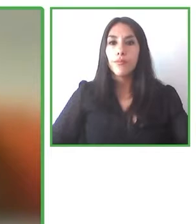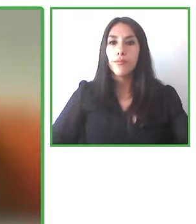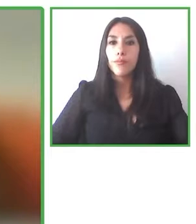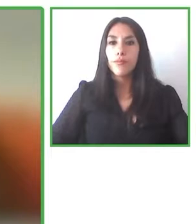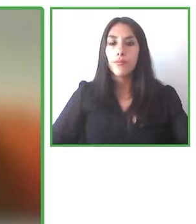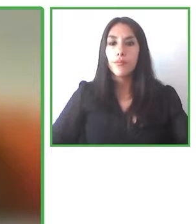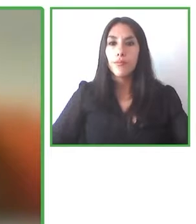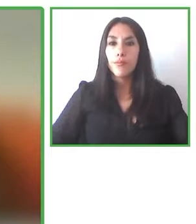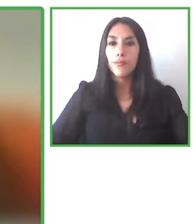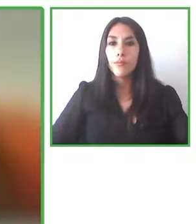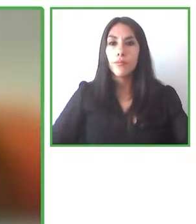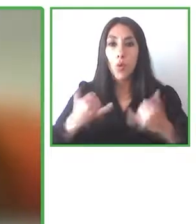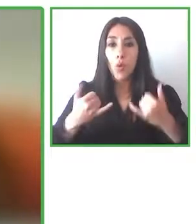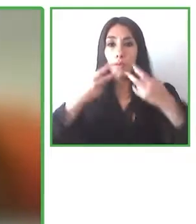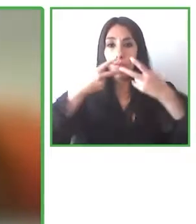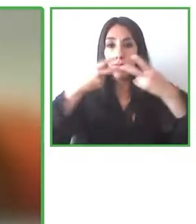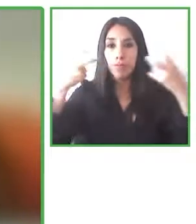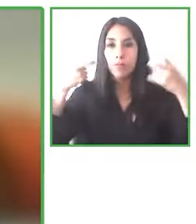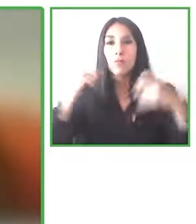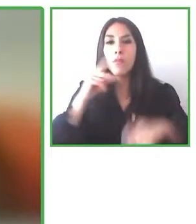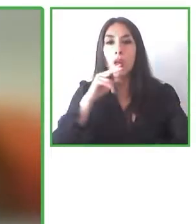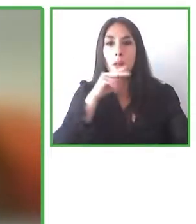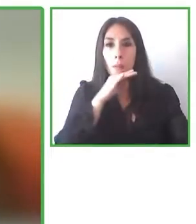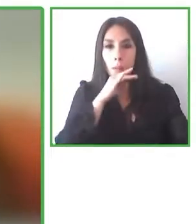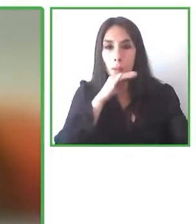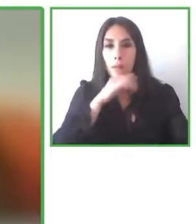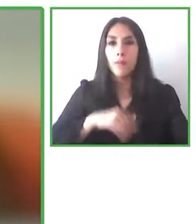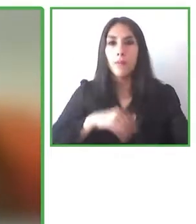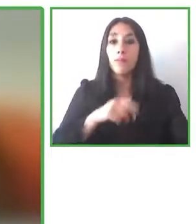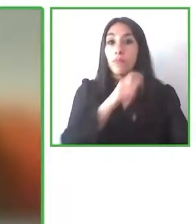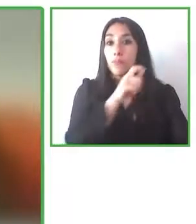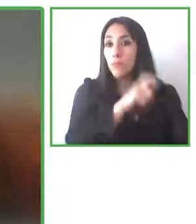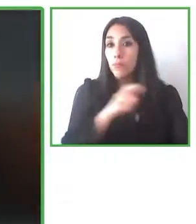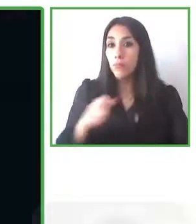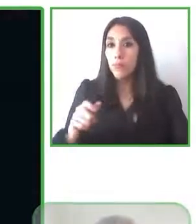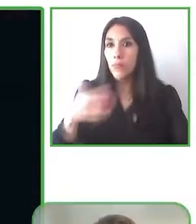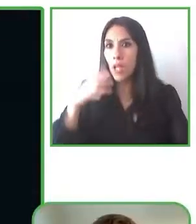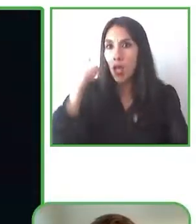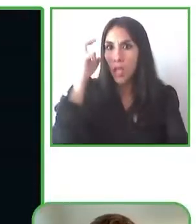impairments or other disabilities that makes it difficult to read the subtitles or understand